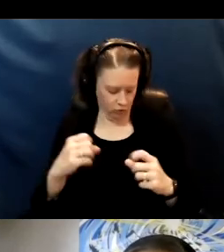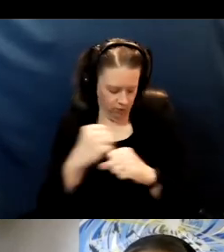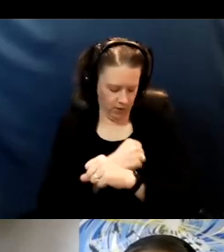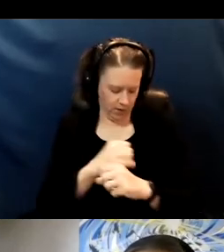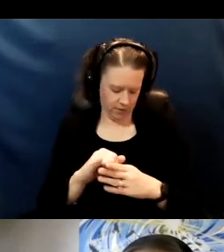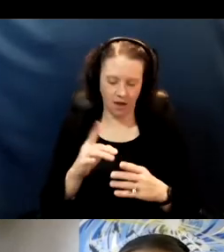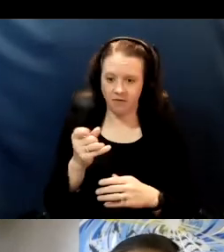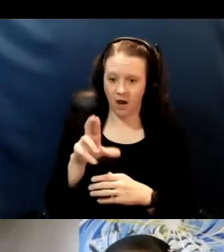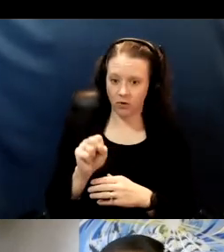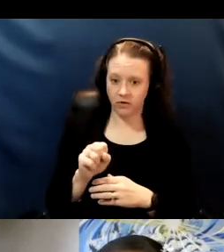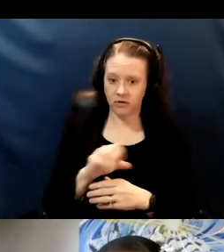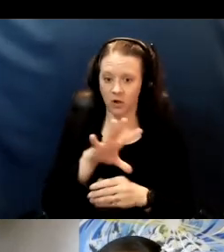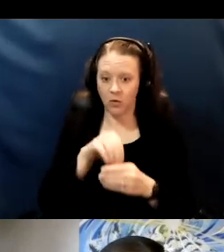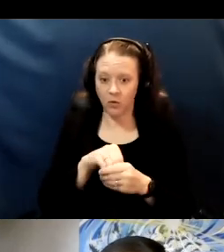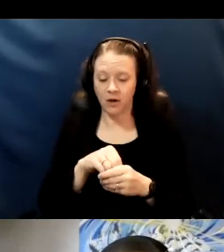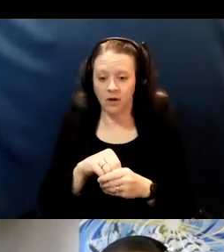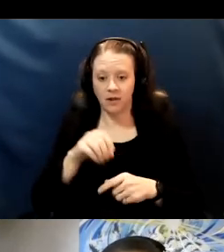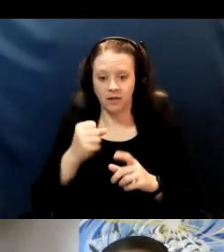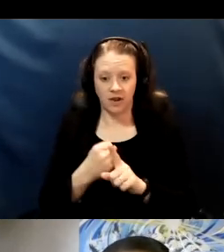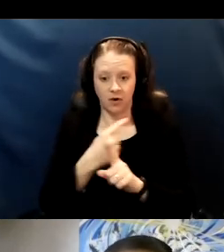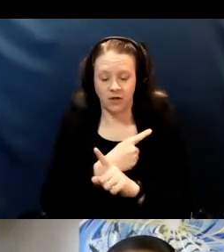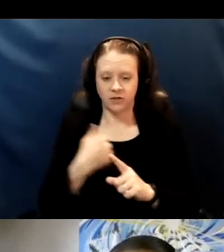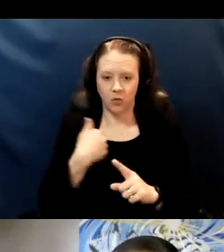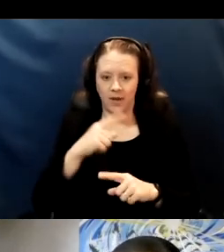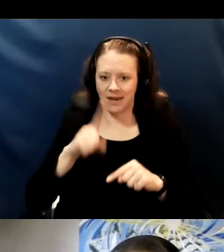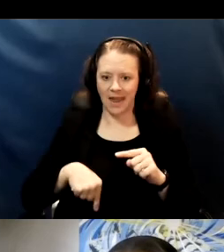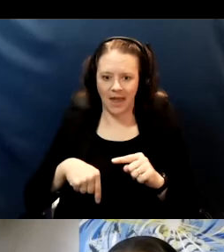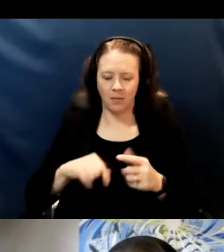and that we just can't let our guard down, we just can't let her guard down quite yet.